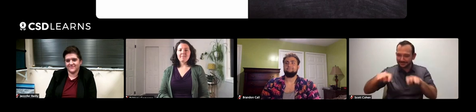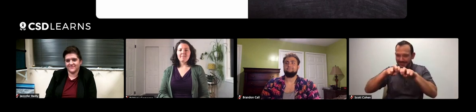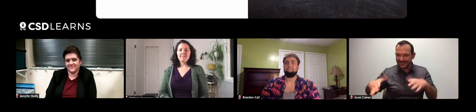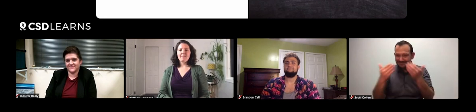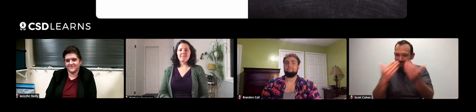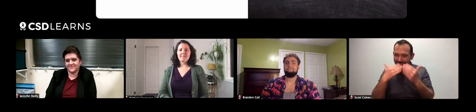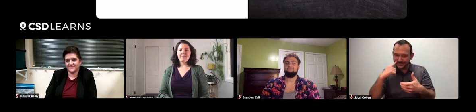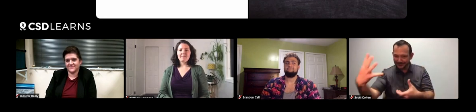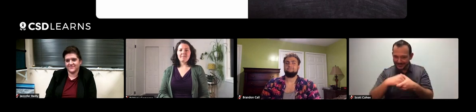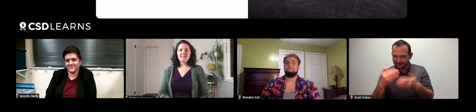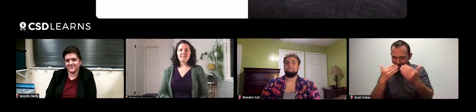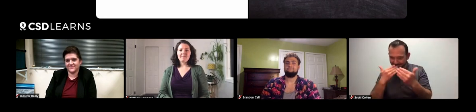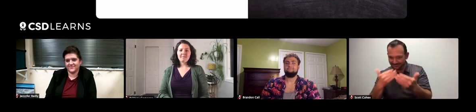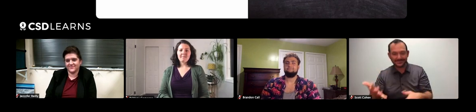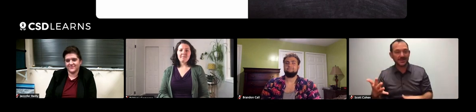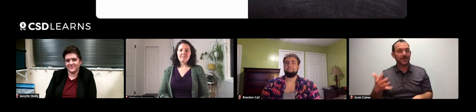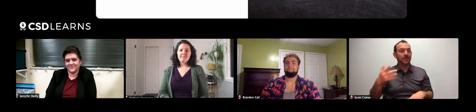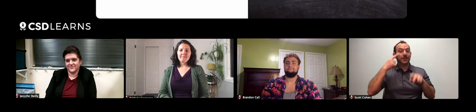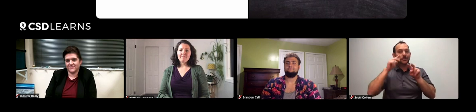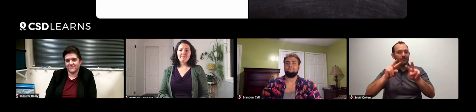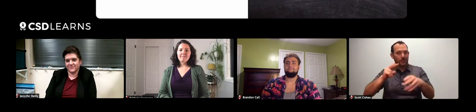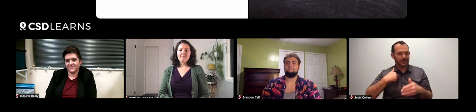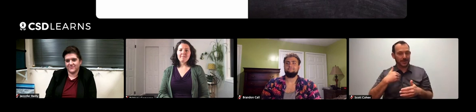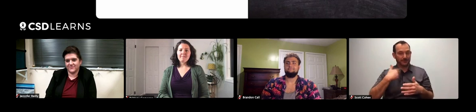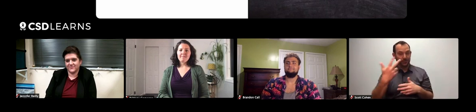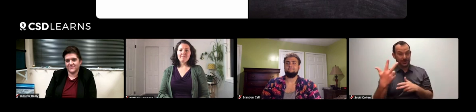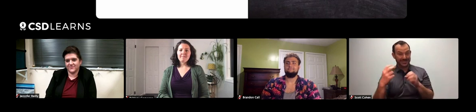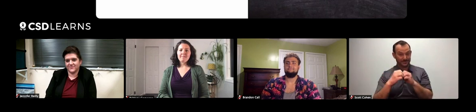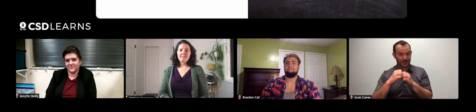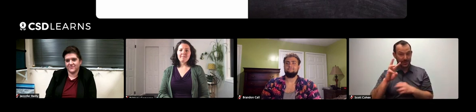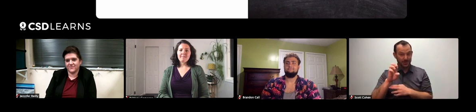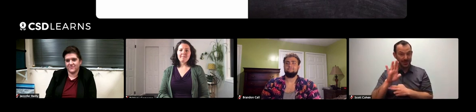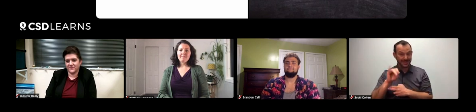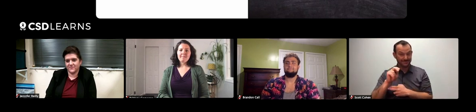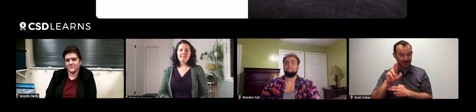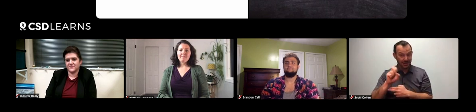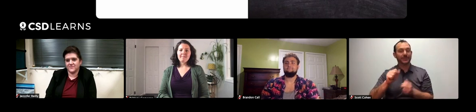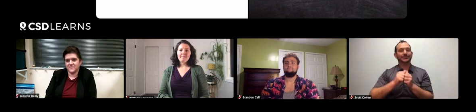Panelists, thank you for being here. We're looking forward to three more webinars after this